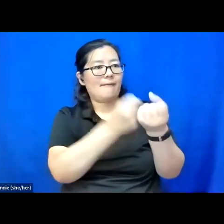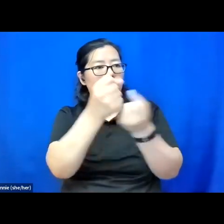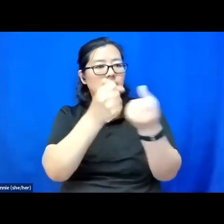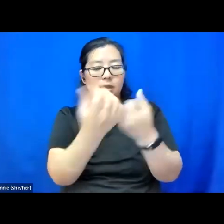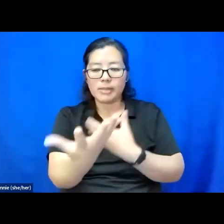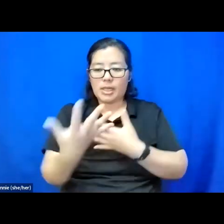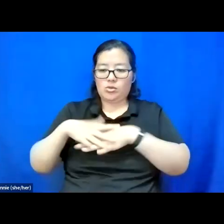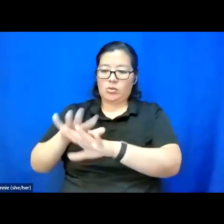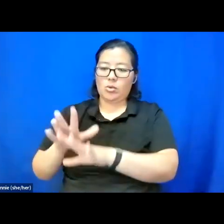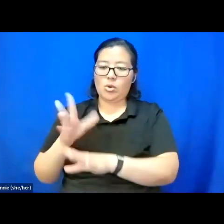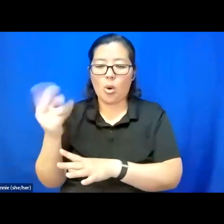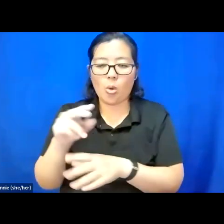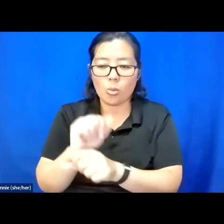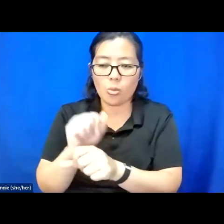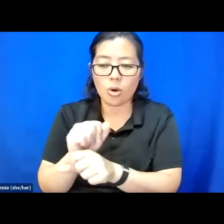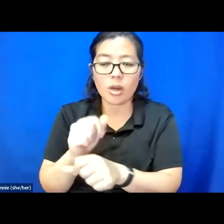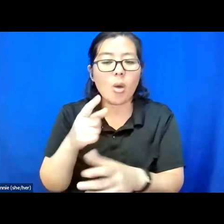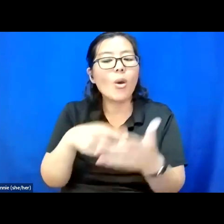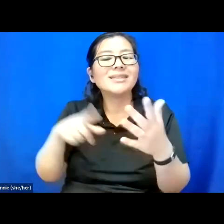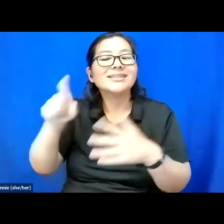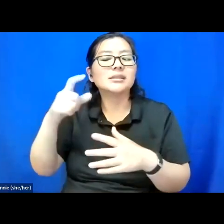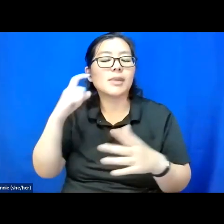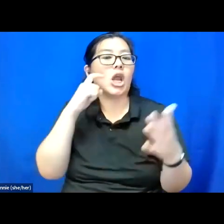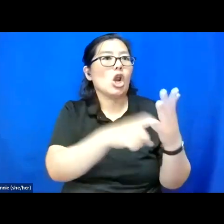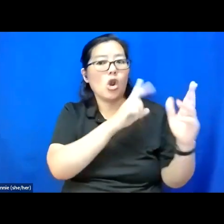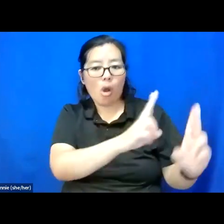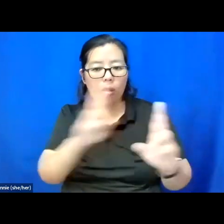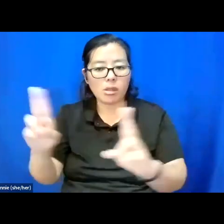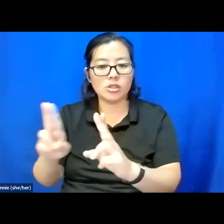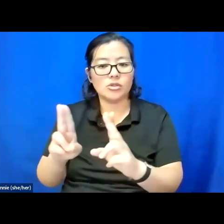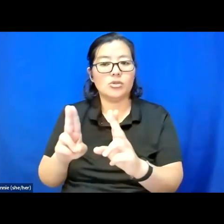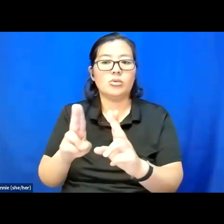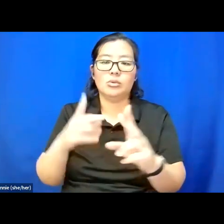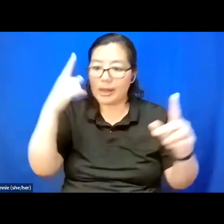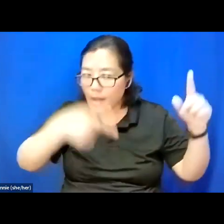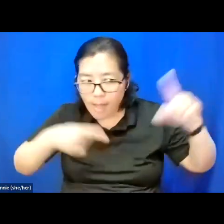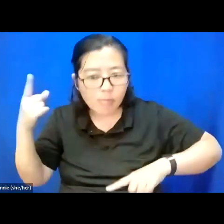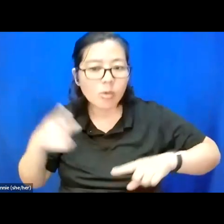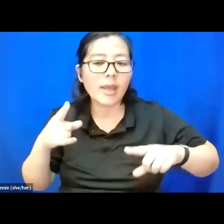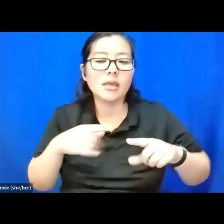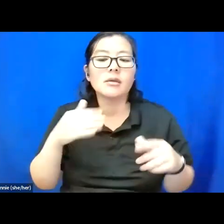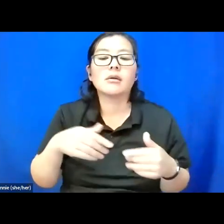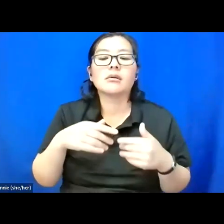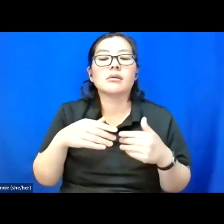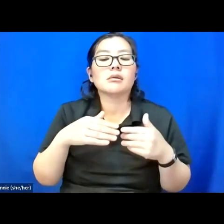to move the needle forward on disability advocacy?